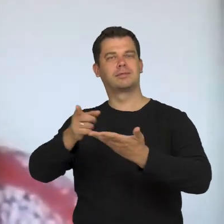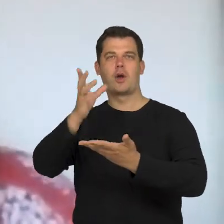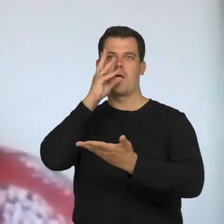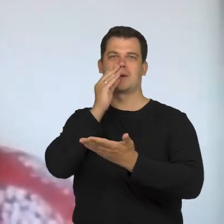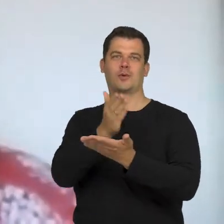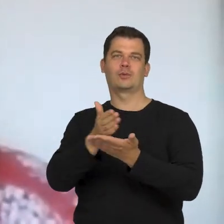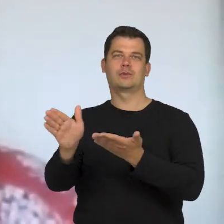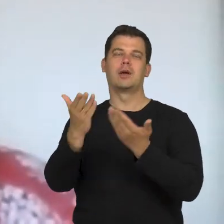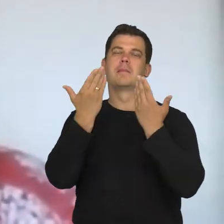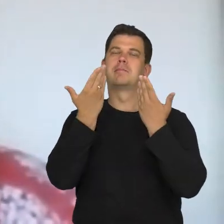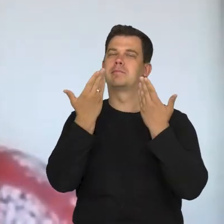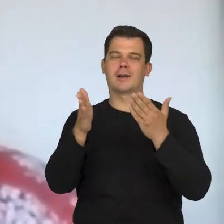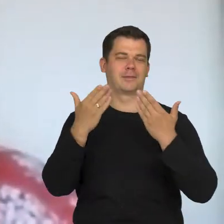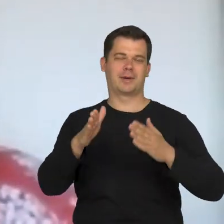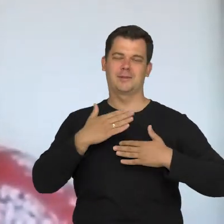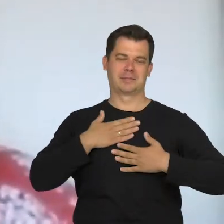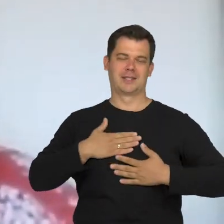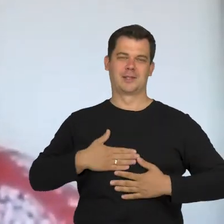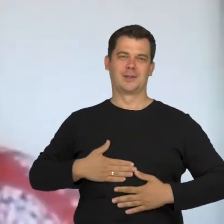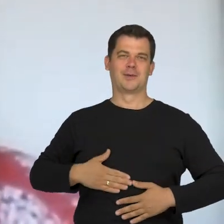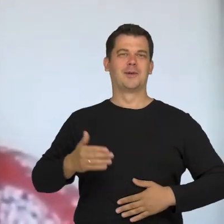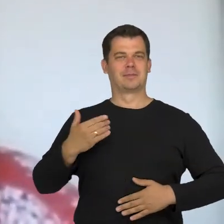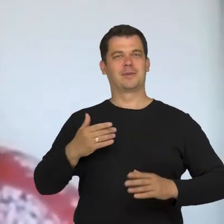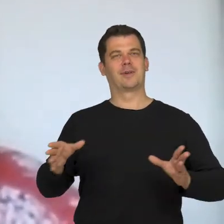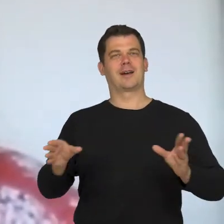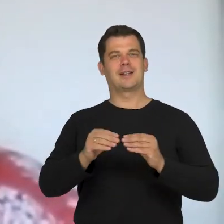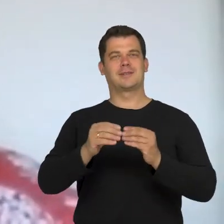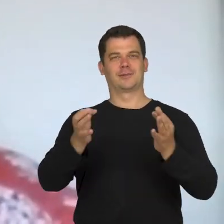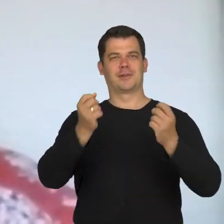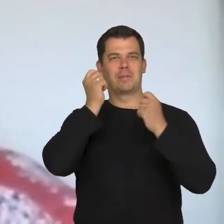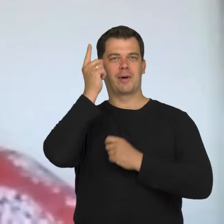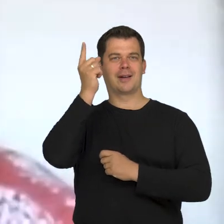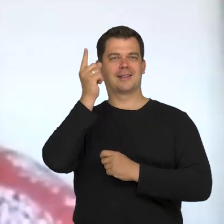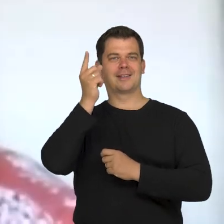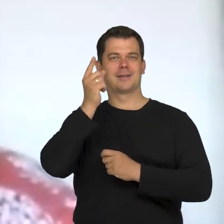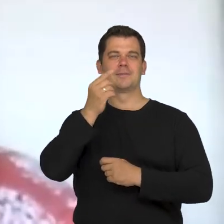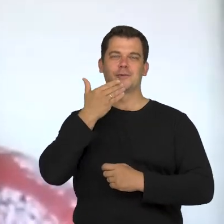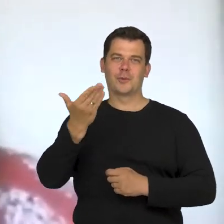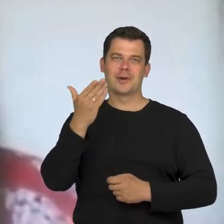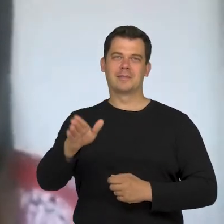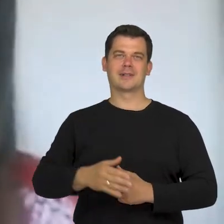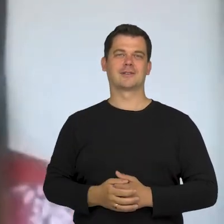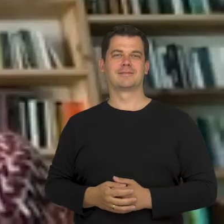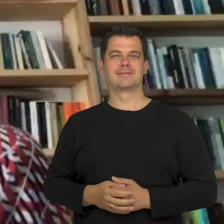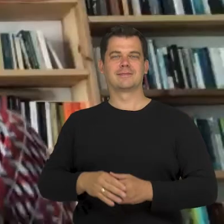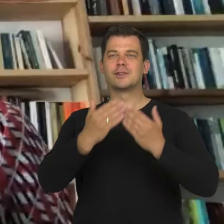It was a pleasure to spend this time with you. Thank you very much. Thank you.